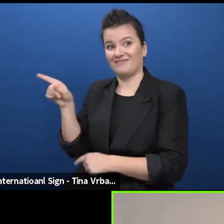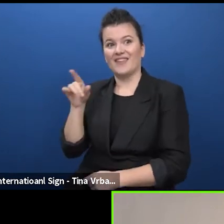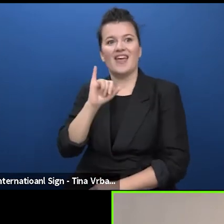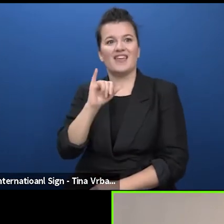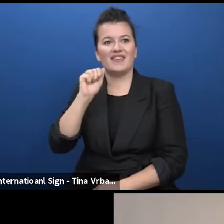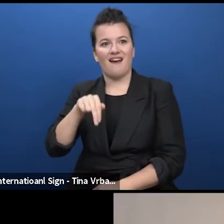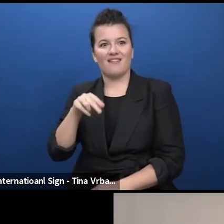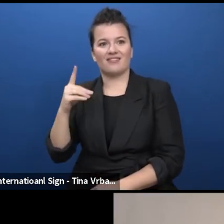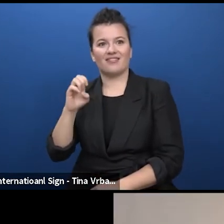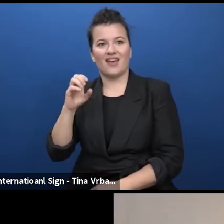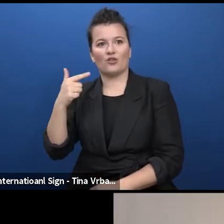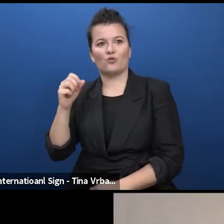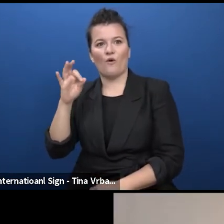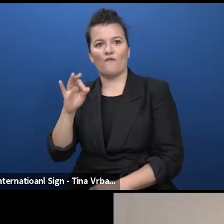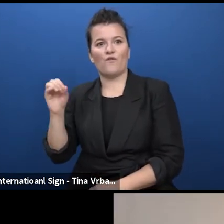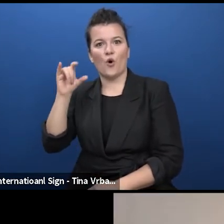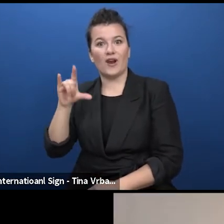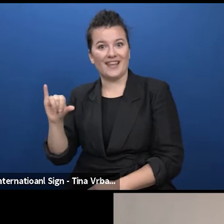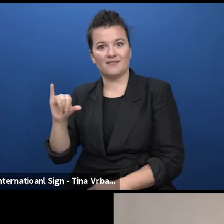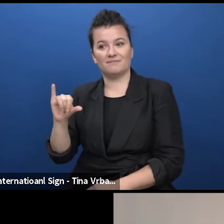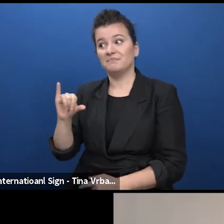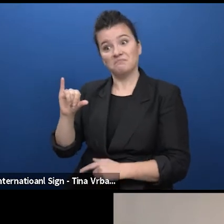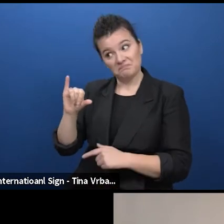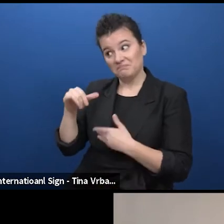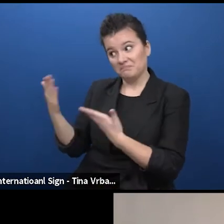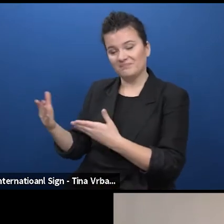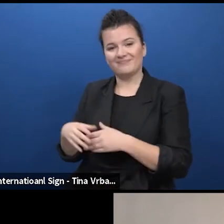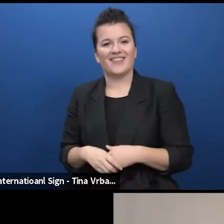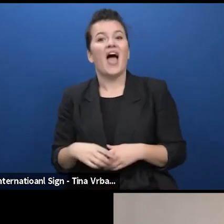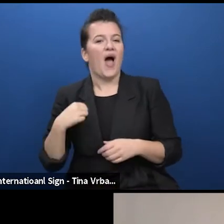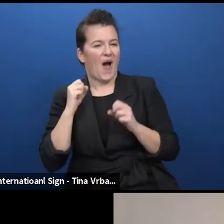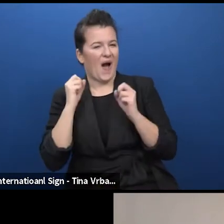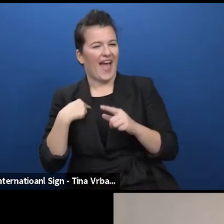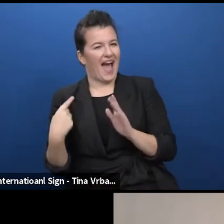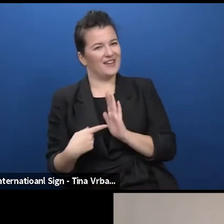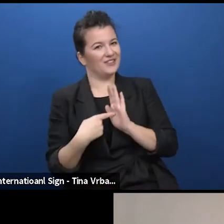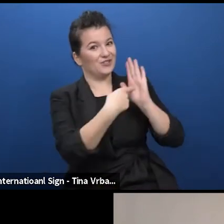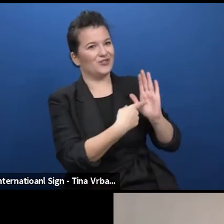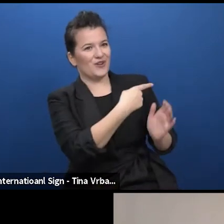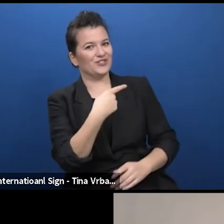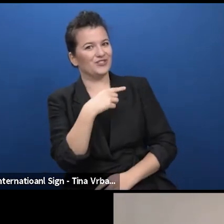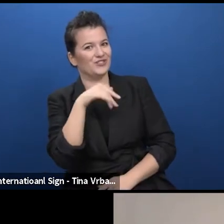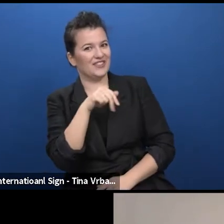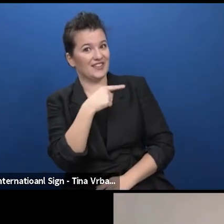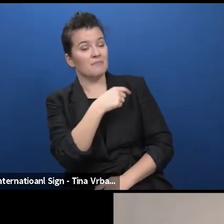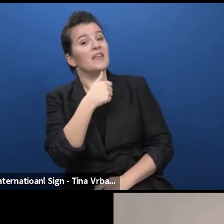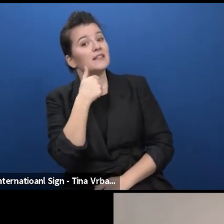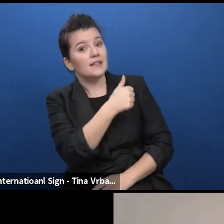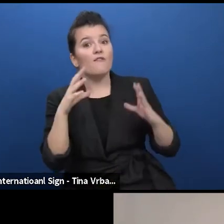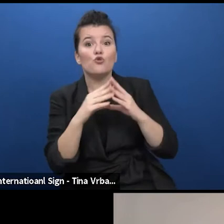All right I'll start with introducing Gina. Gina is an actress from Romania and has been